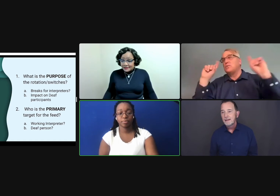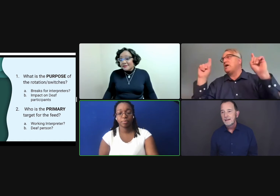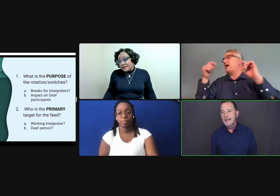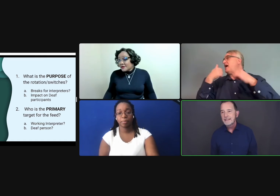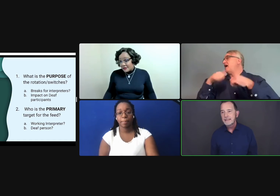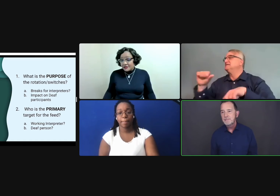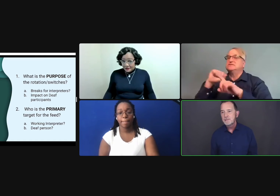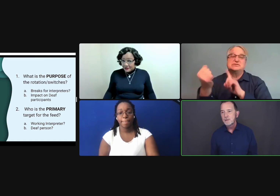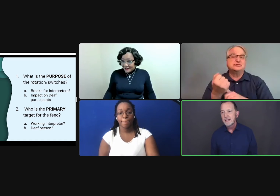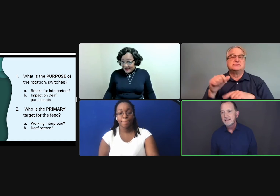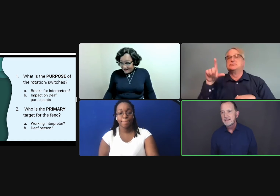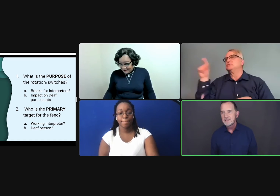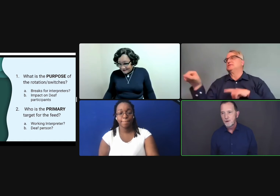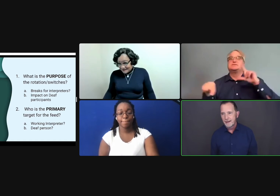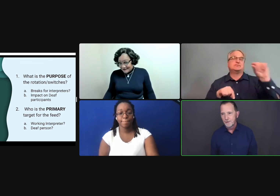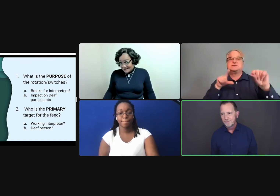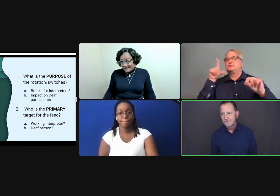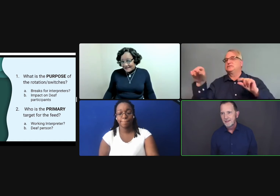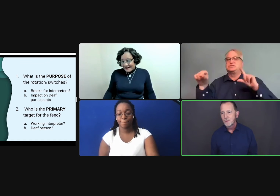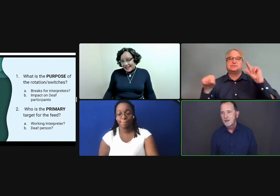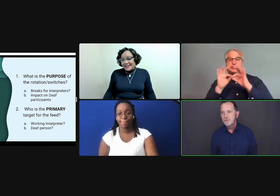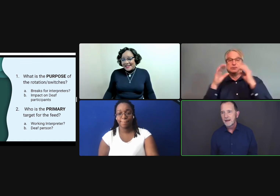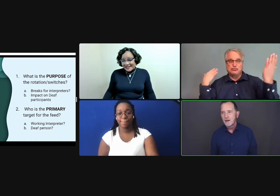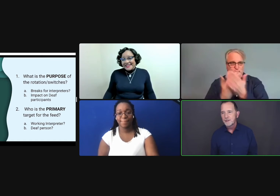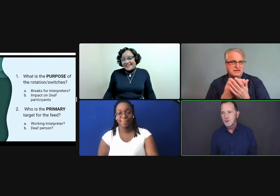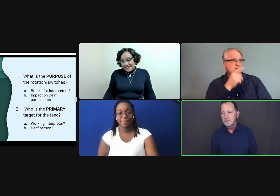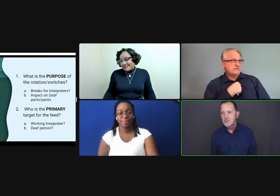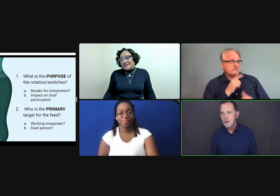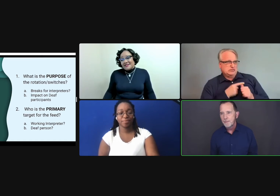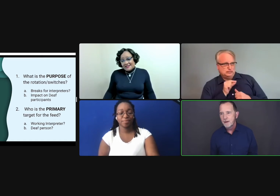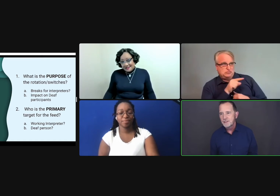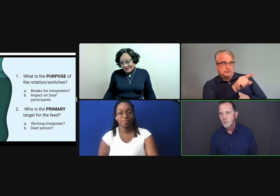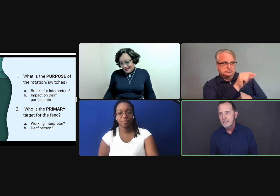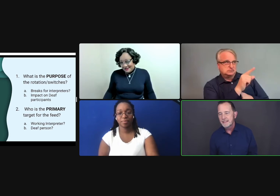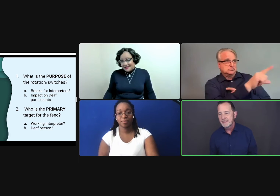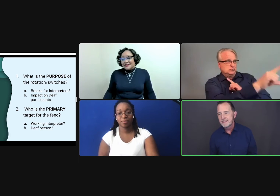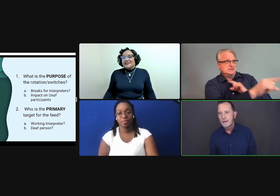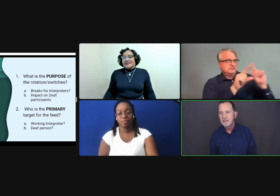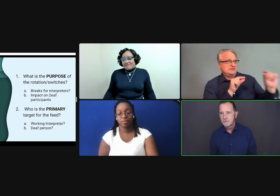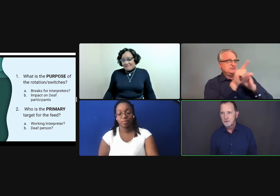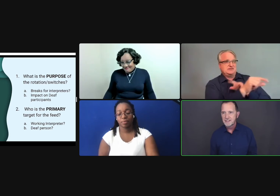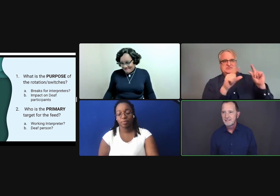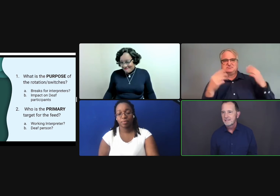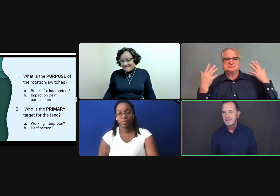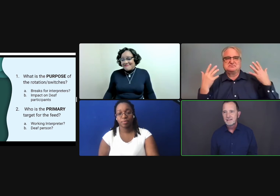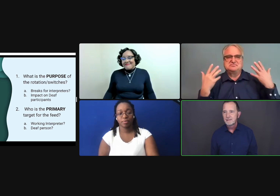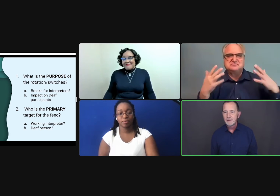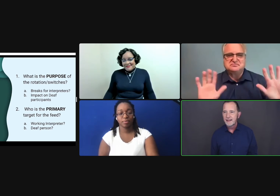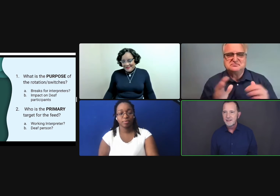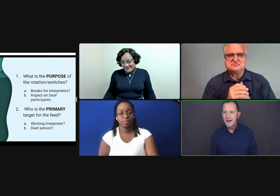And that seems to be written in stone now. Wherever I go, interpreters swap off at 20-minute timed intervals, right on the dot.